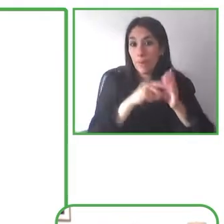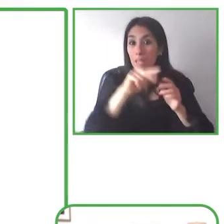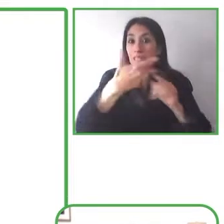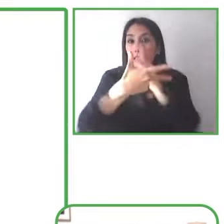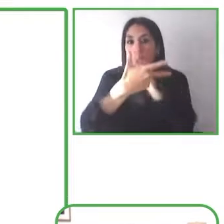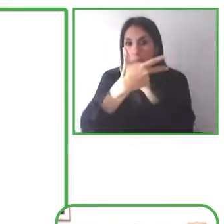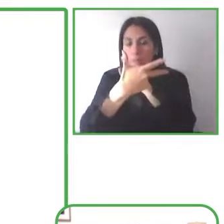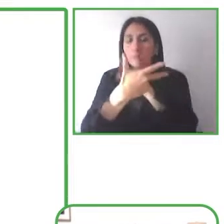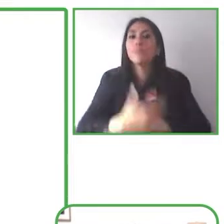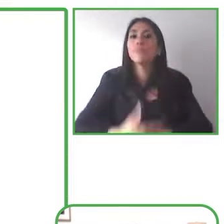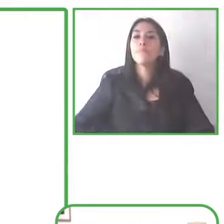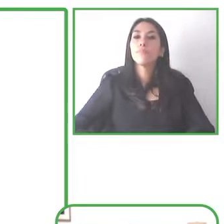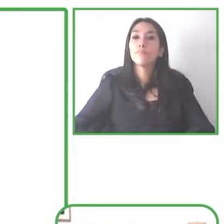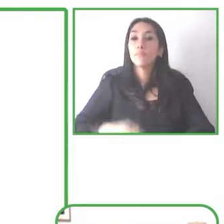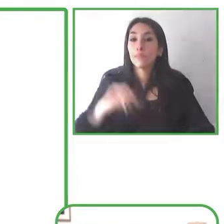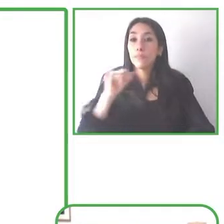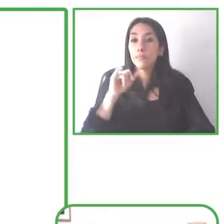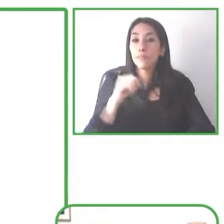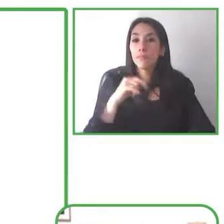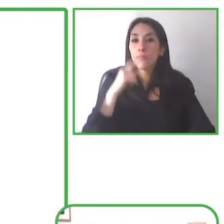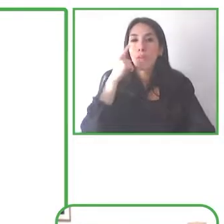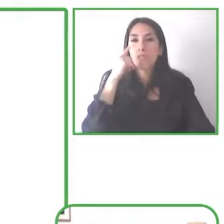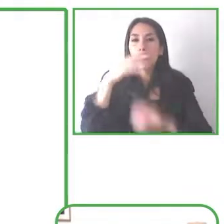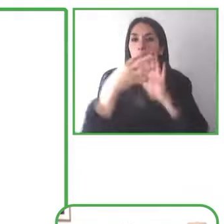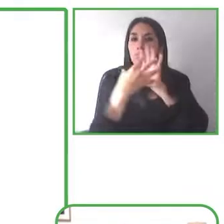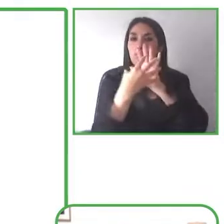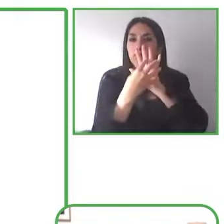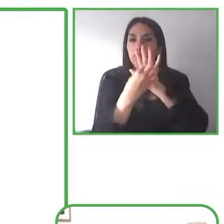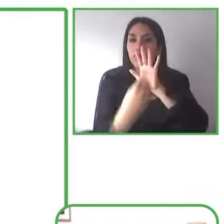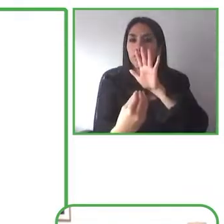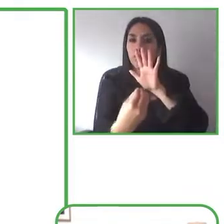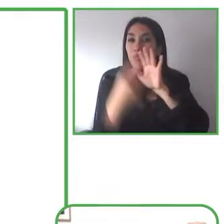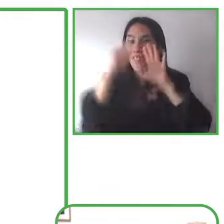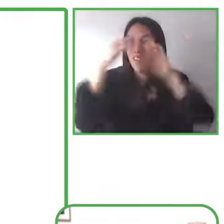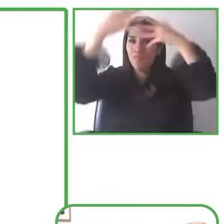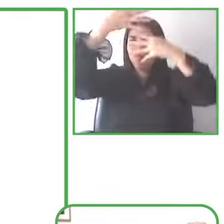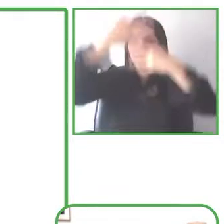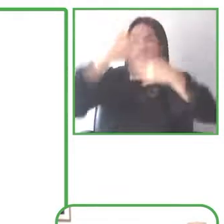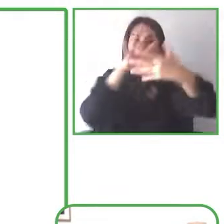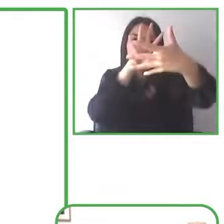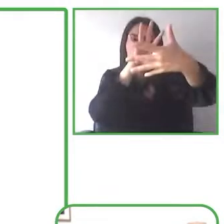um so this also supports all Latin-based languages now and this was one